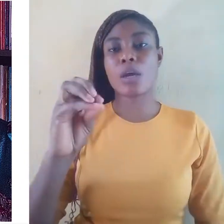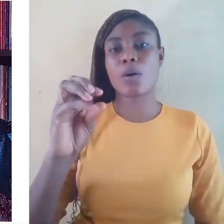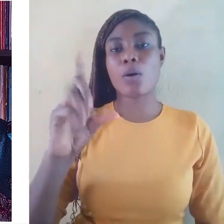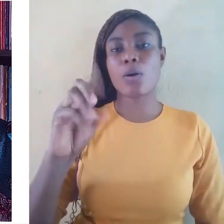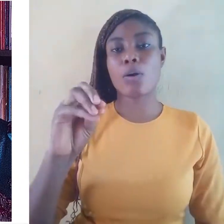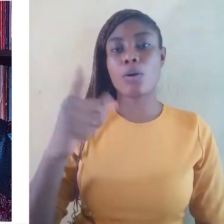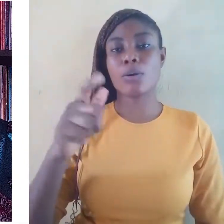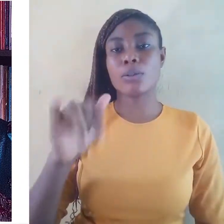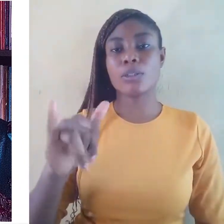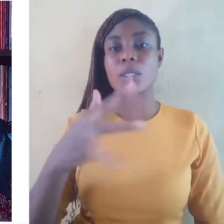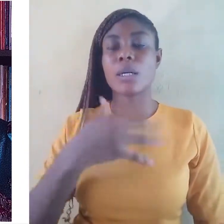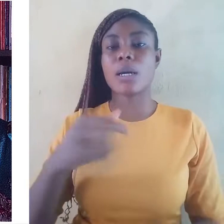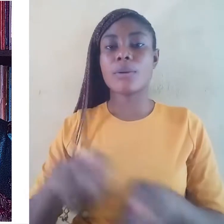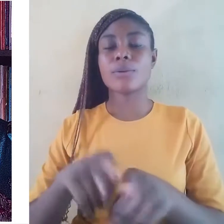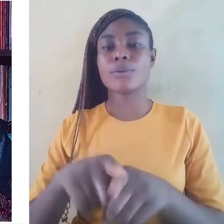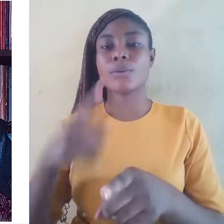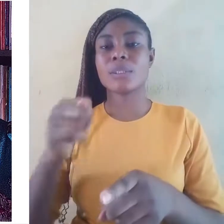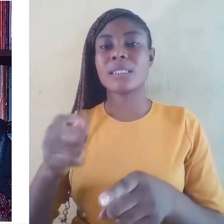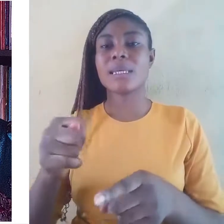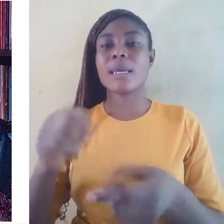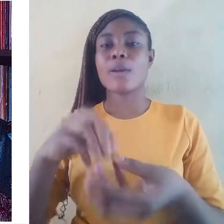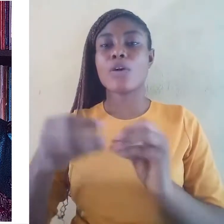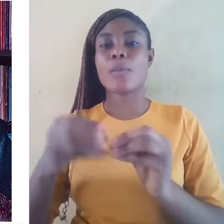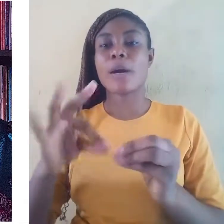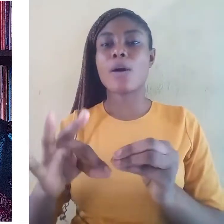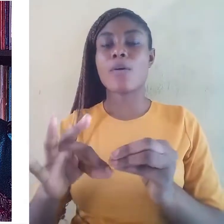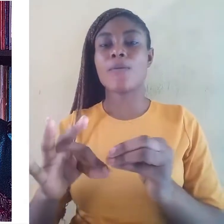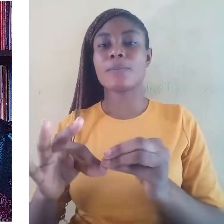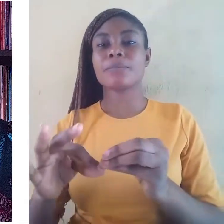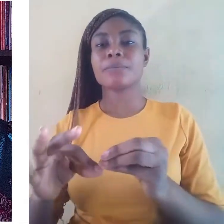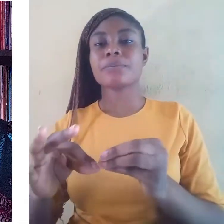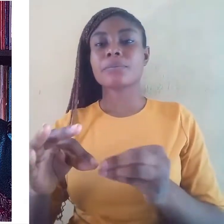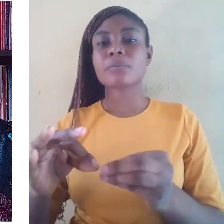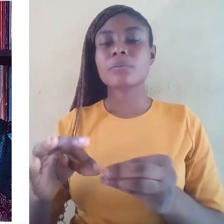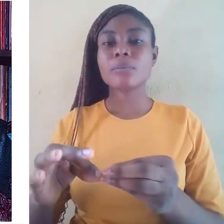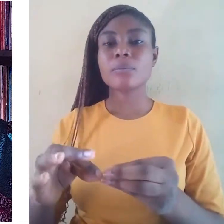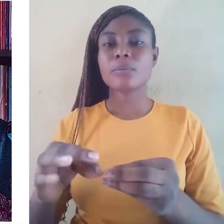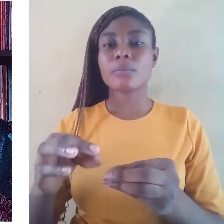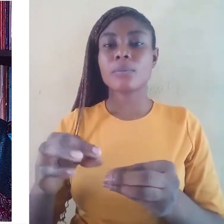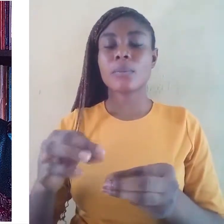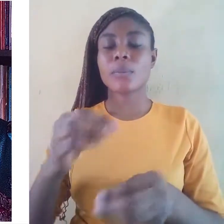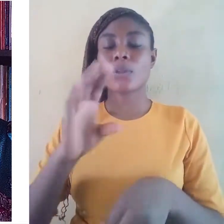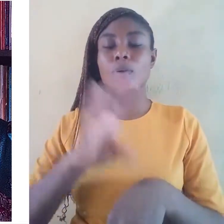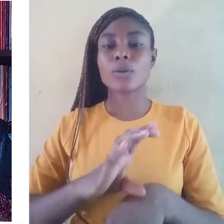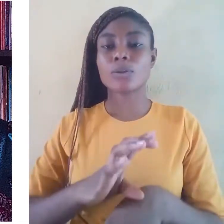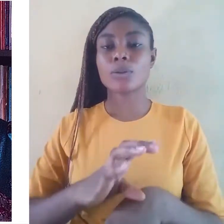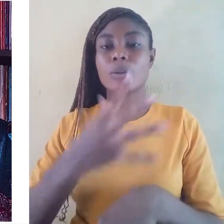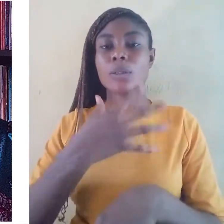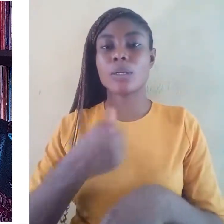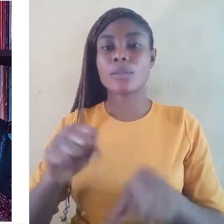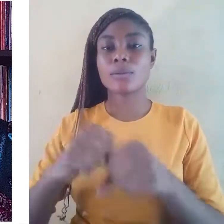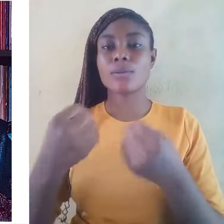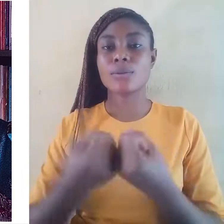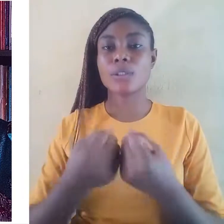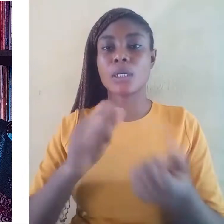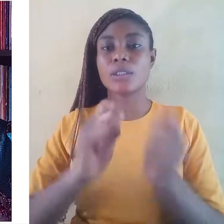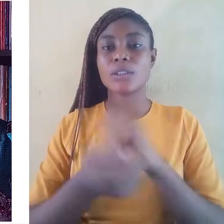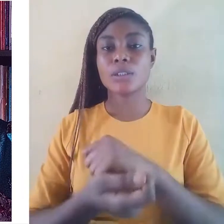in relation to factors such as social and cultural changes of the languages.